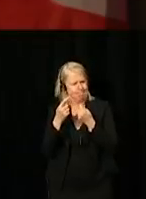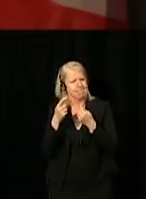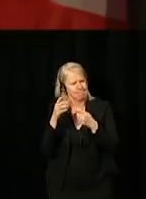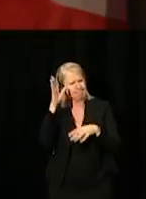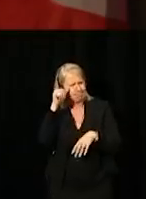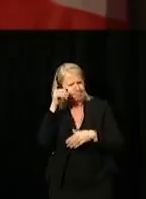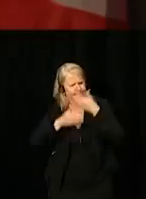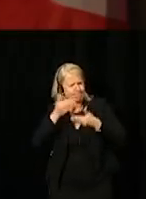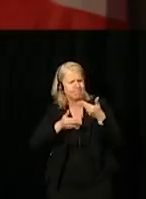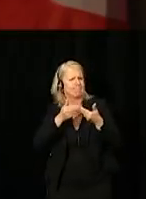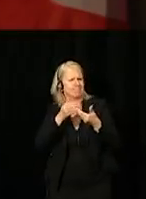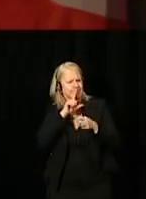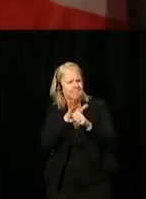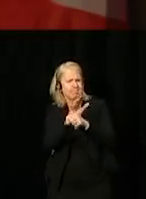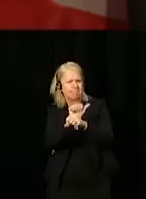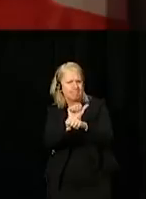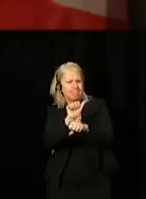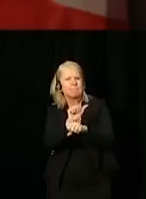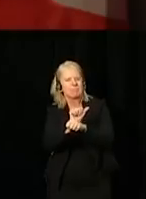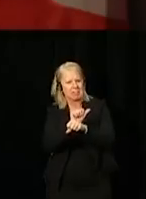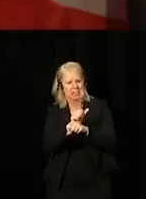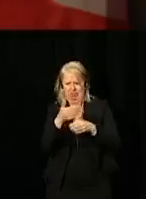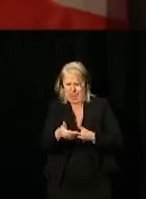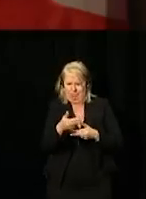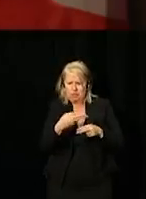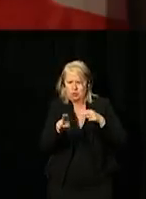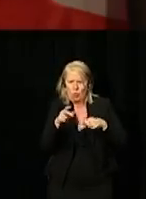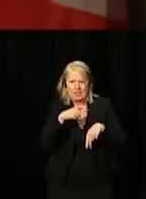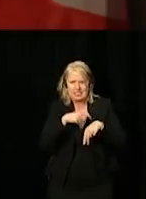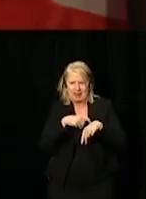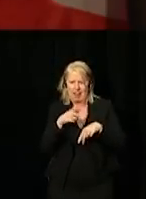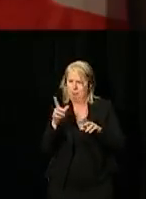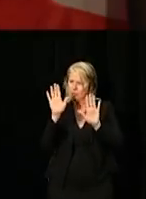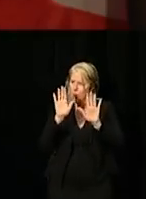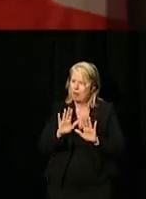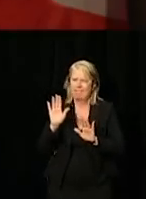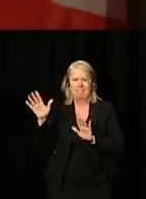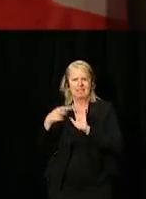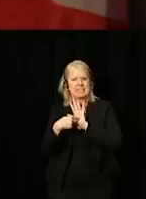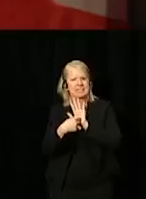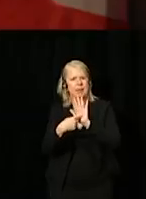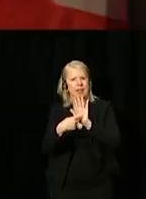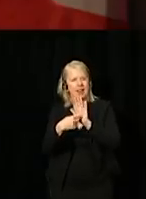and very dedicated in a very short period of time is a terrific example of leadership